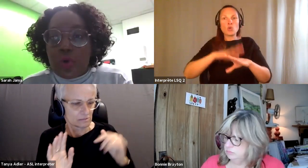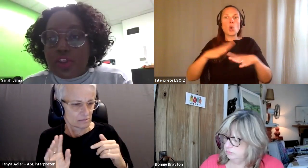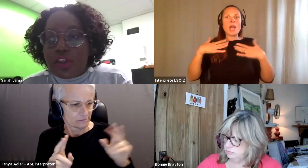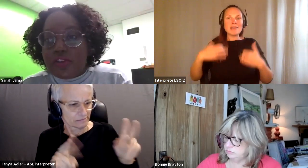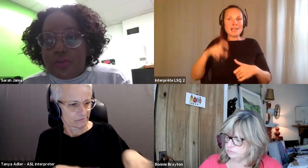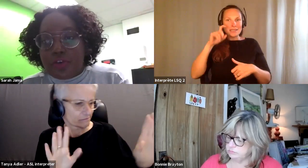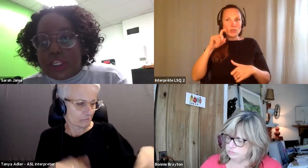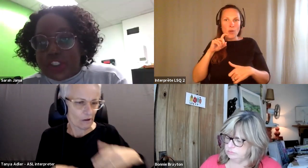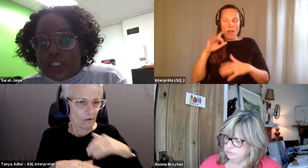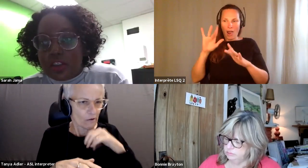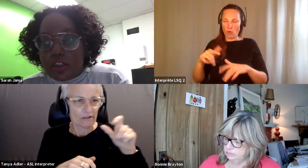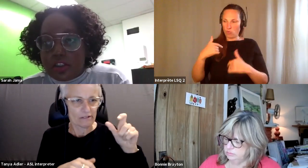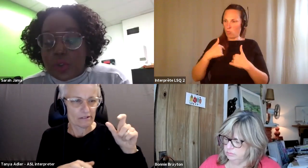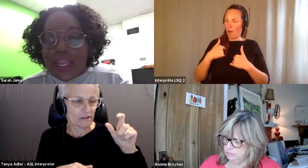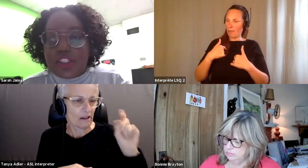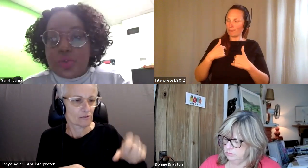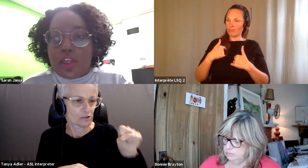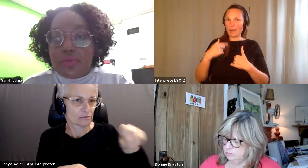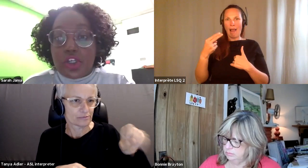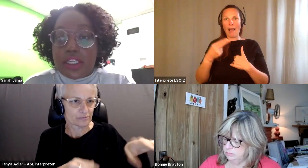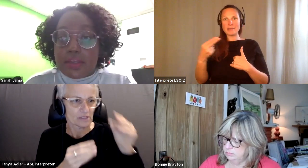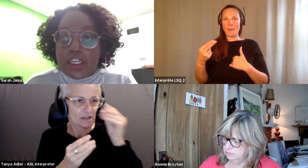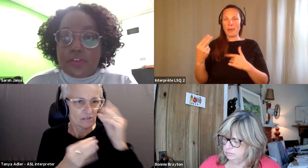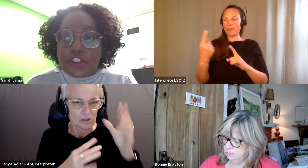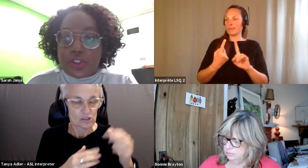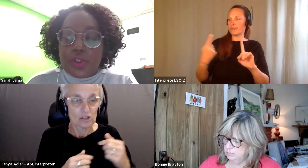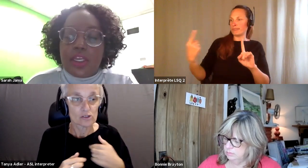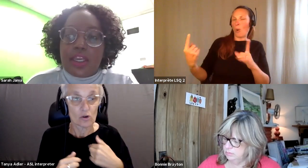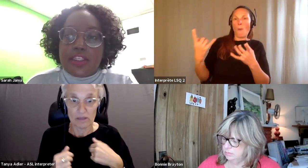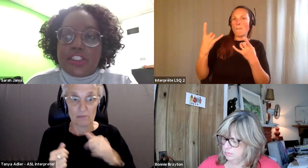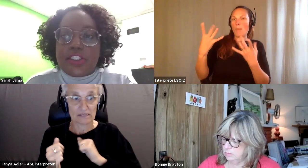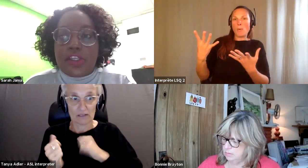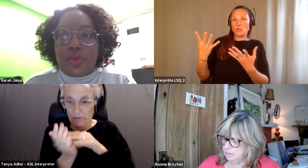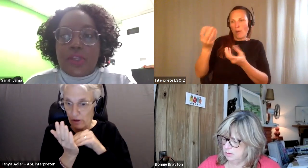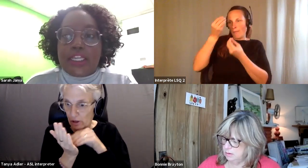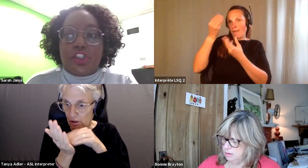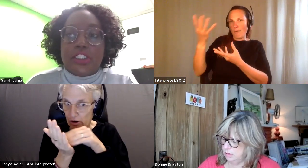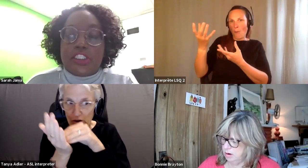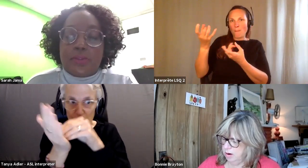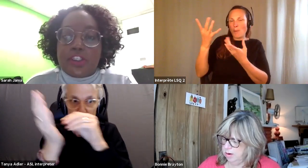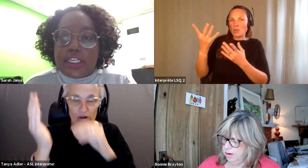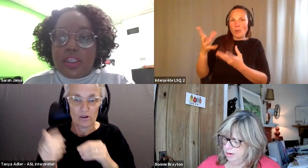Sarah Jama: Worthy of the information, so I had to do a lot of learning, like many of us do, and this is studied through can child disability.